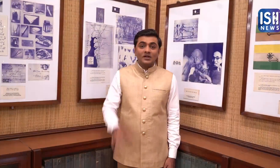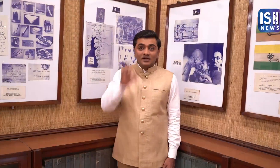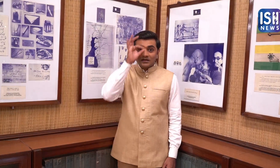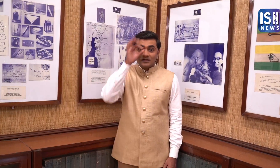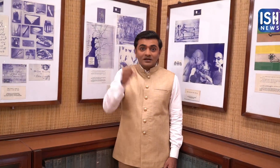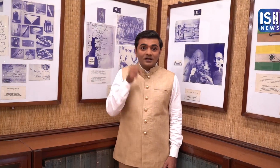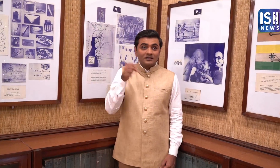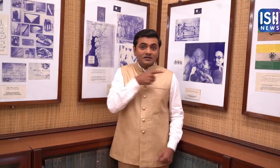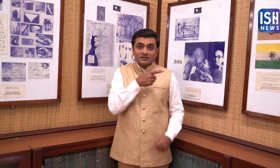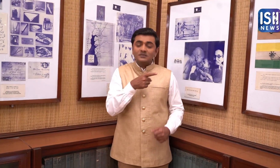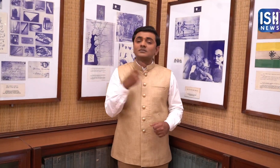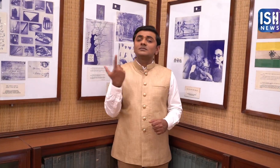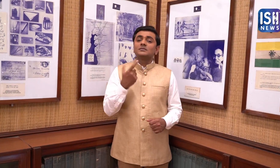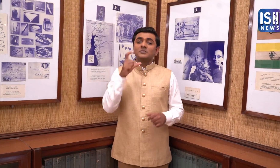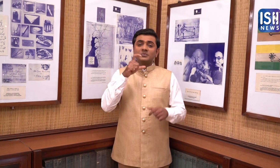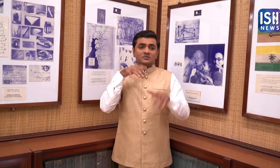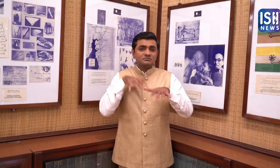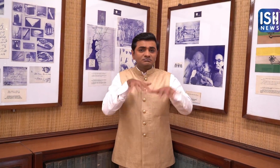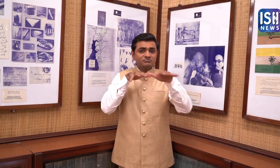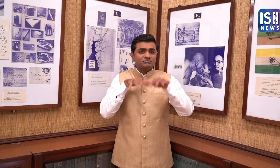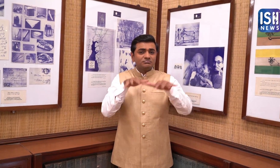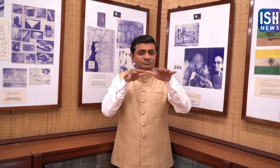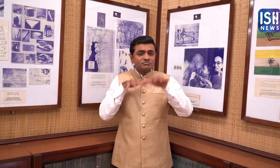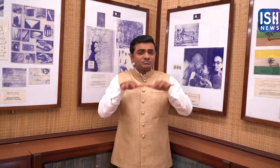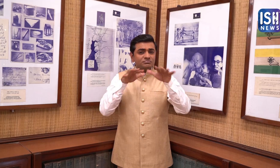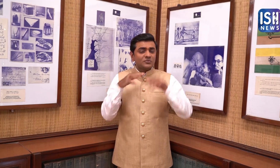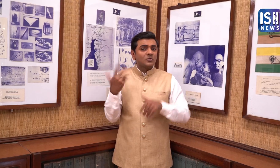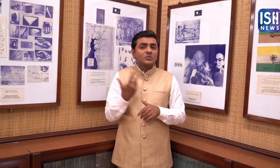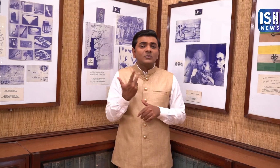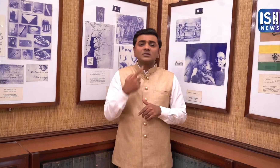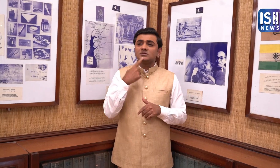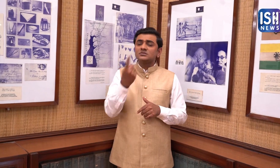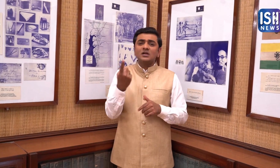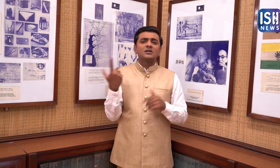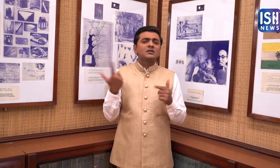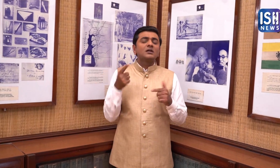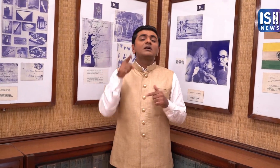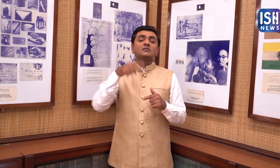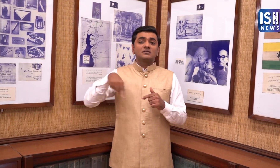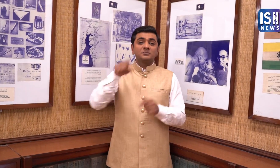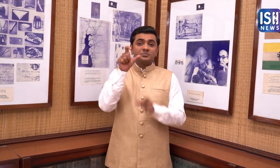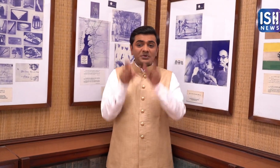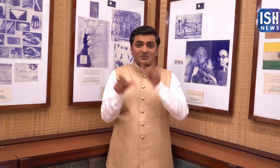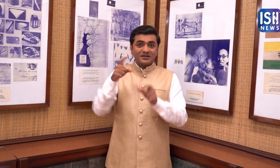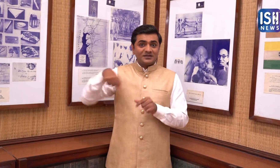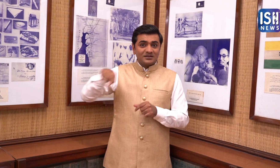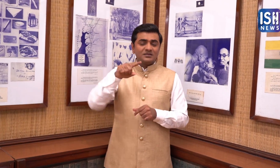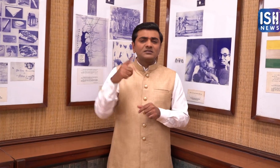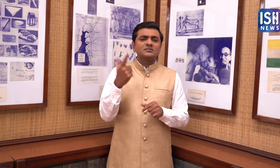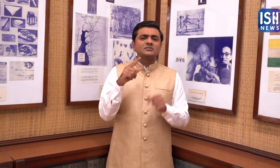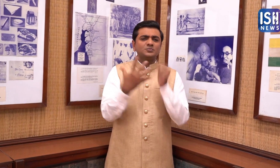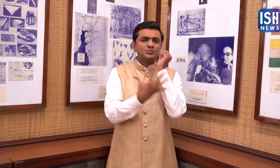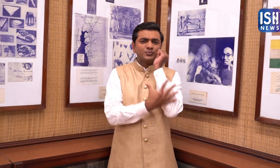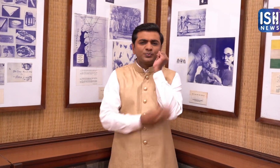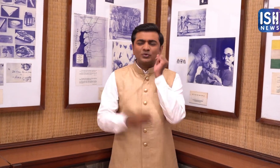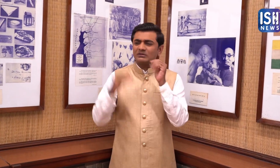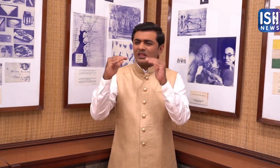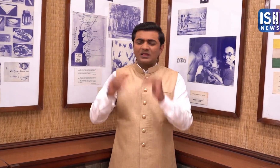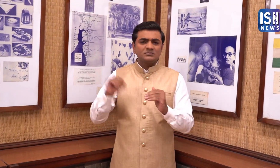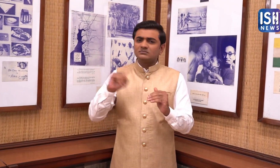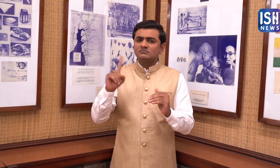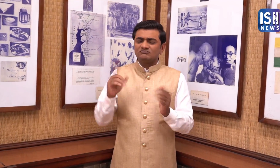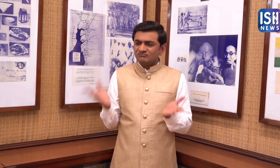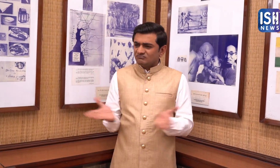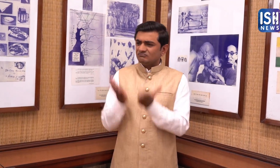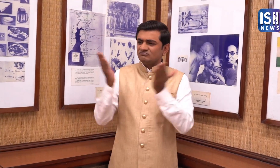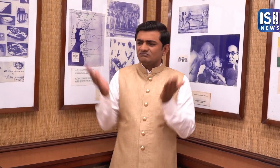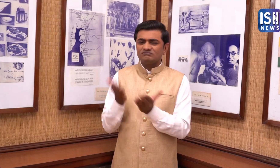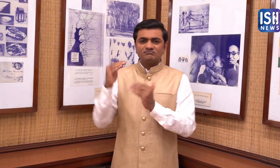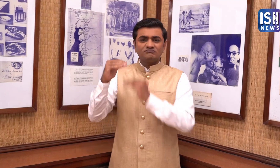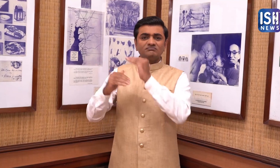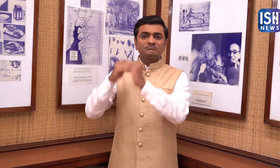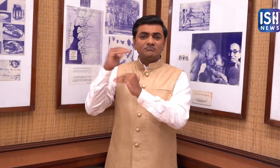Gandhiji led campaigns for removing poverty,